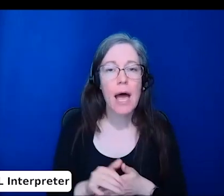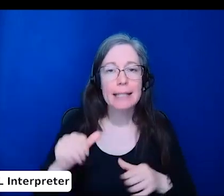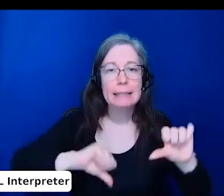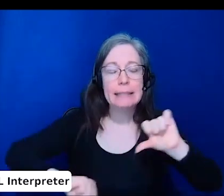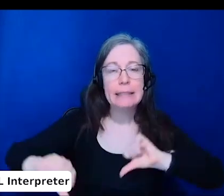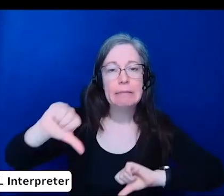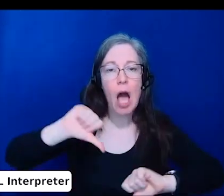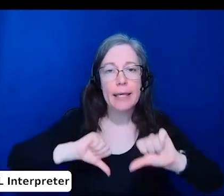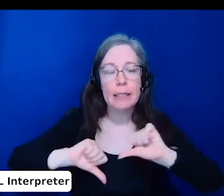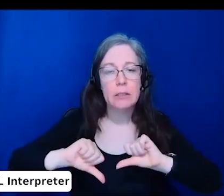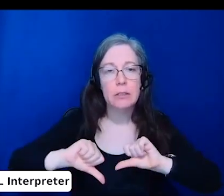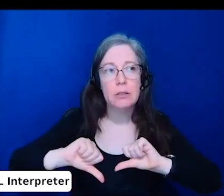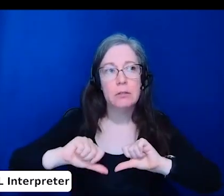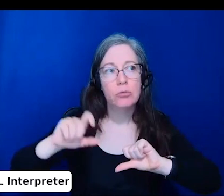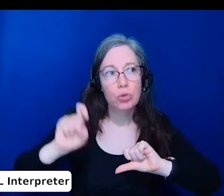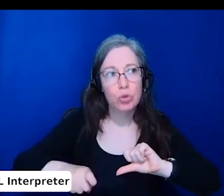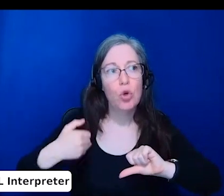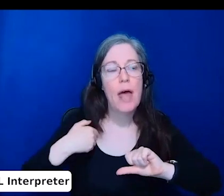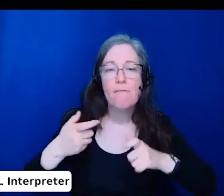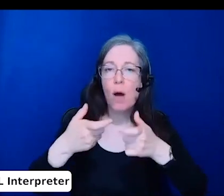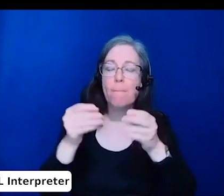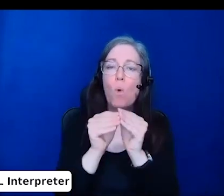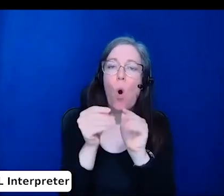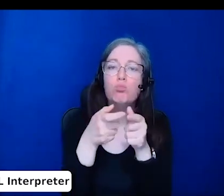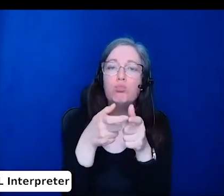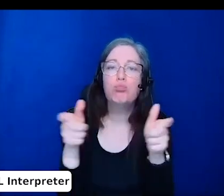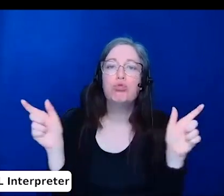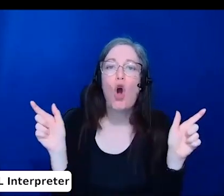and what and how departments will support disabled scientists.